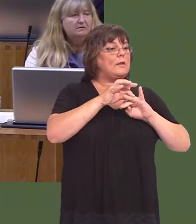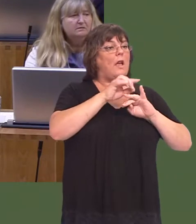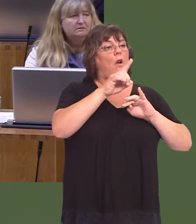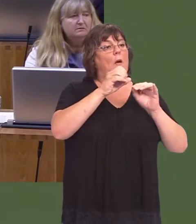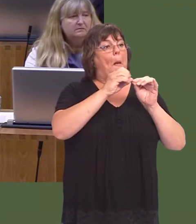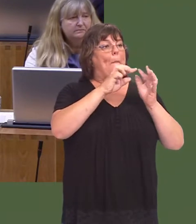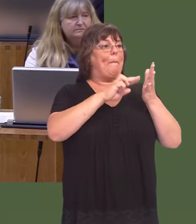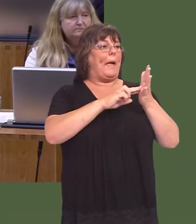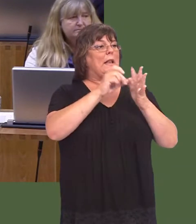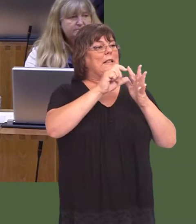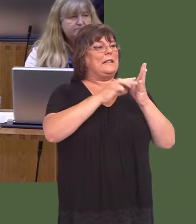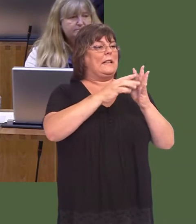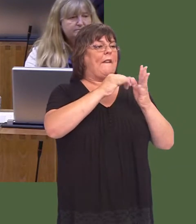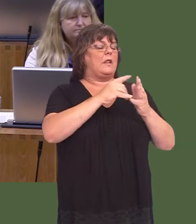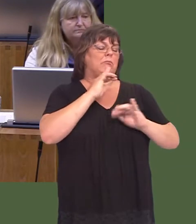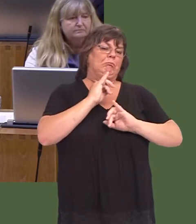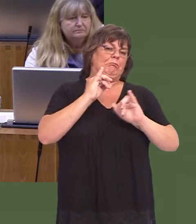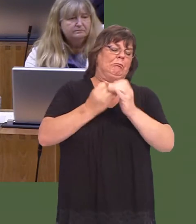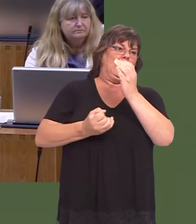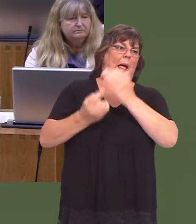It was a tragic event that we saw in Greece.